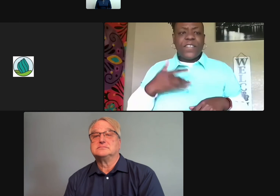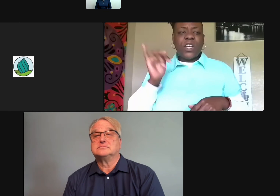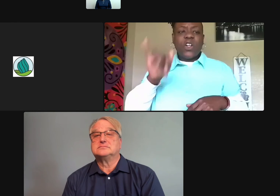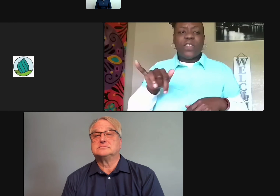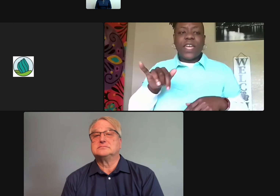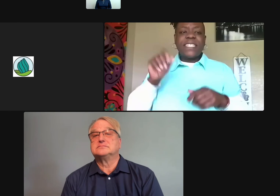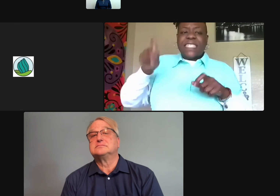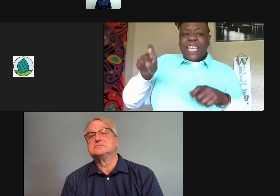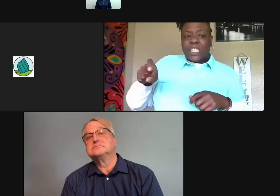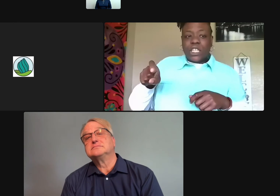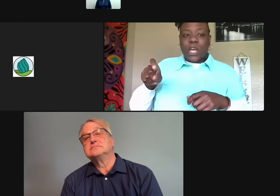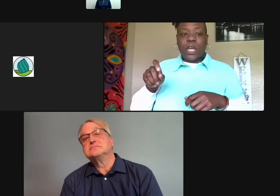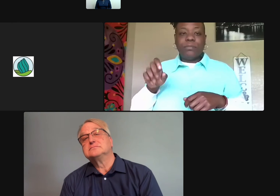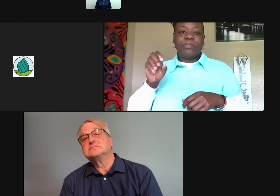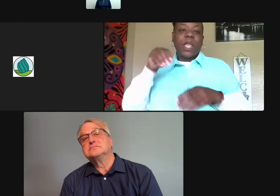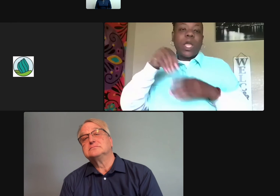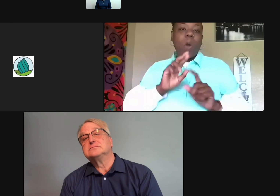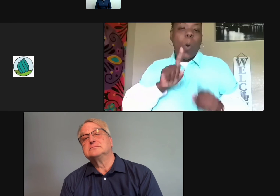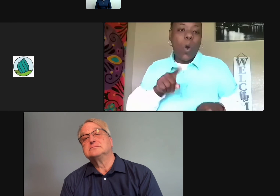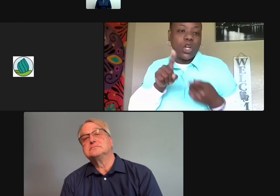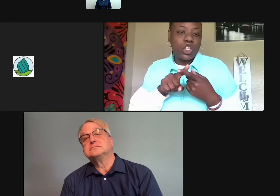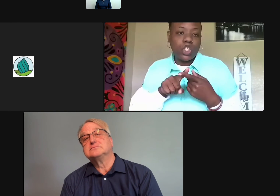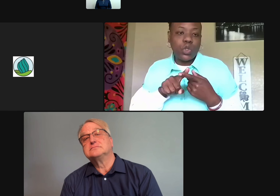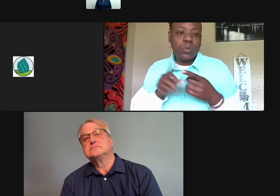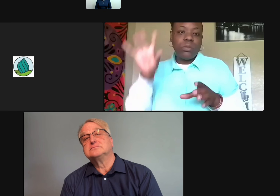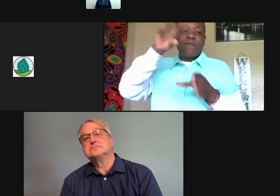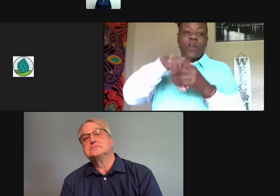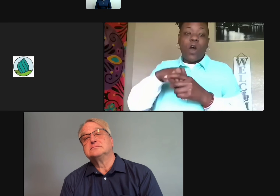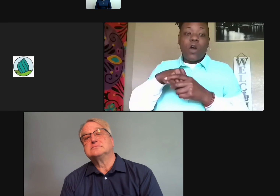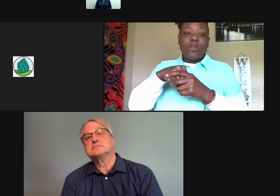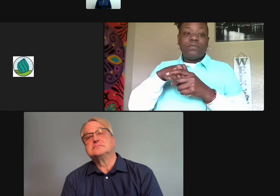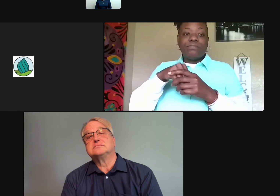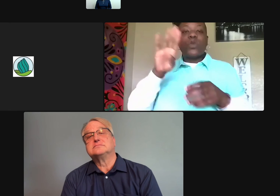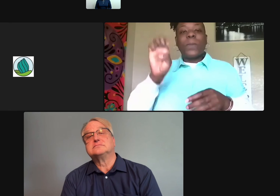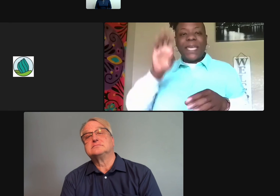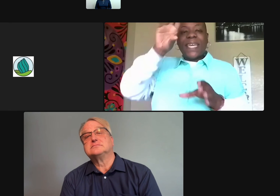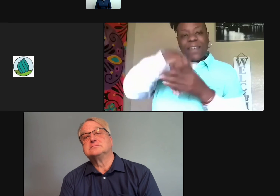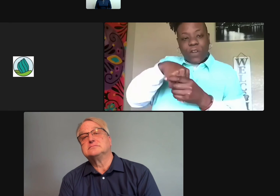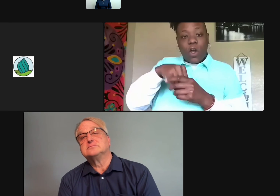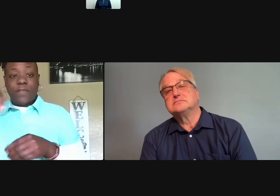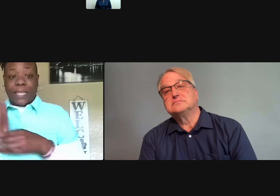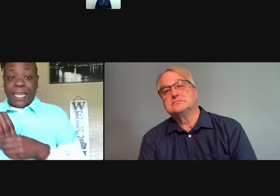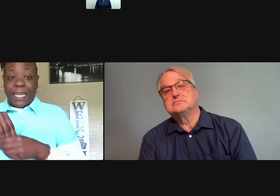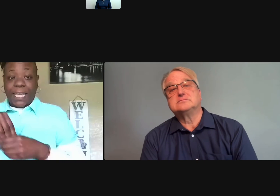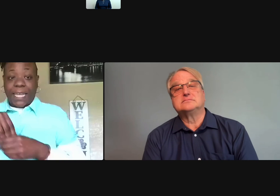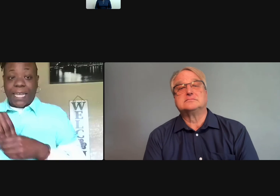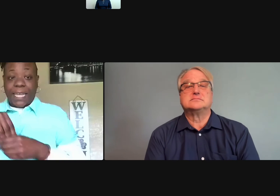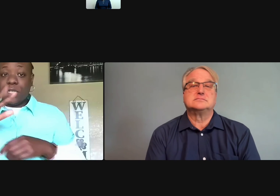Do you, Dr. Holcomb, feel that is necessary in order to be involved in hearing spaces?